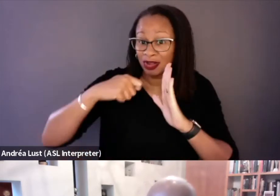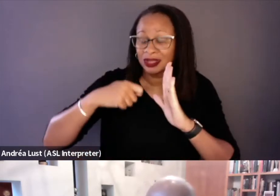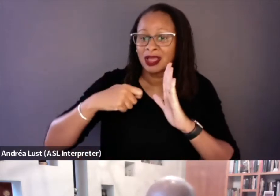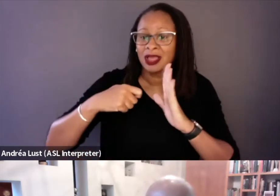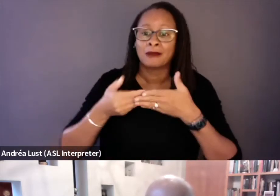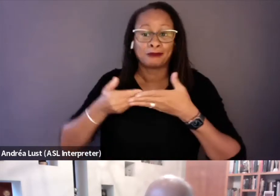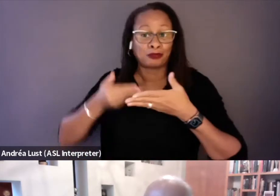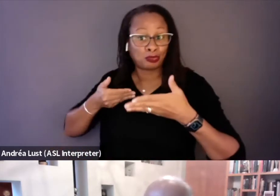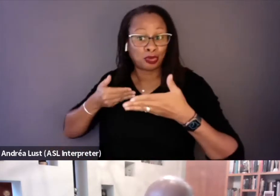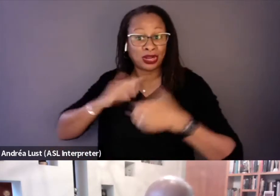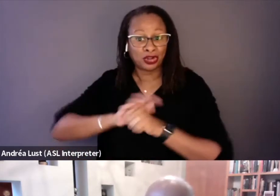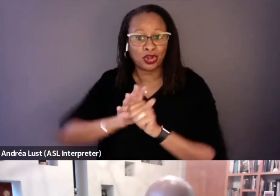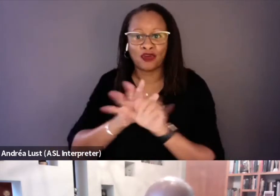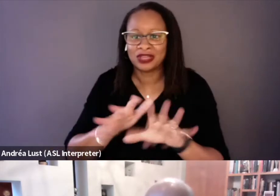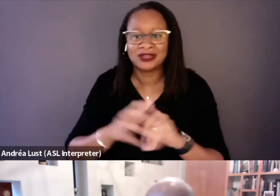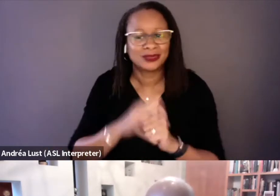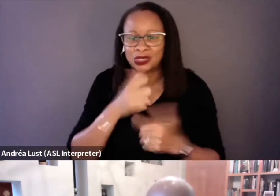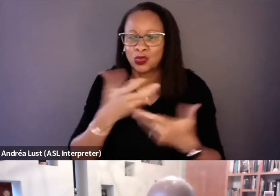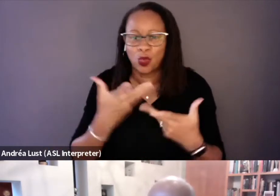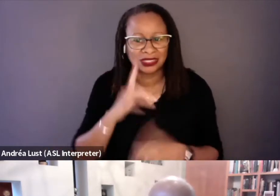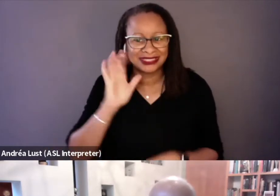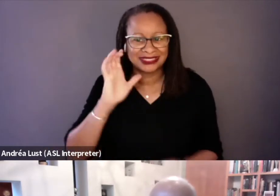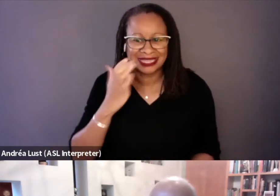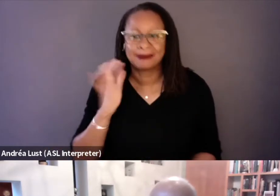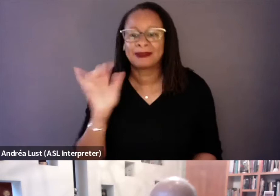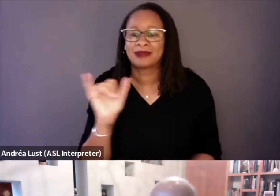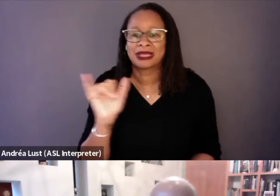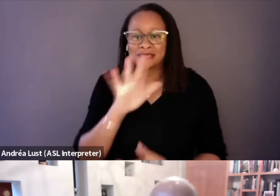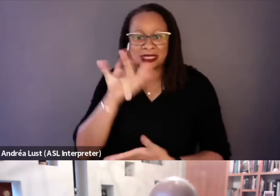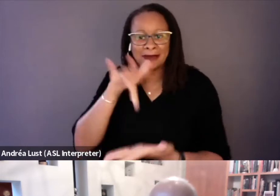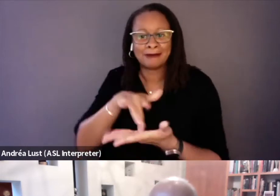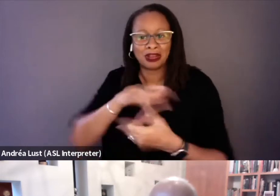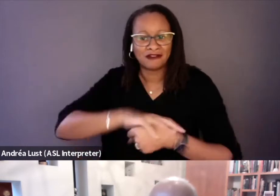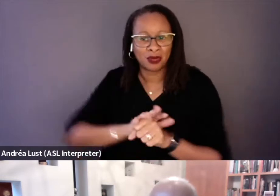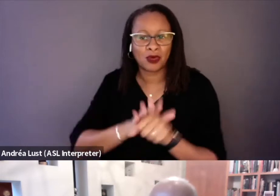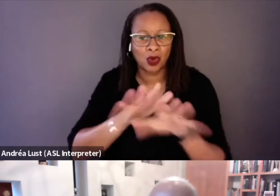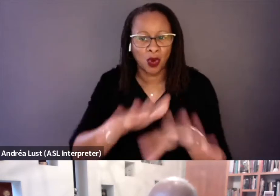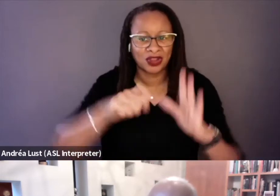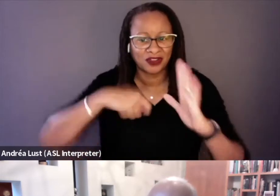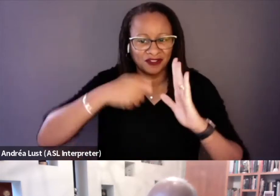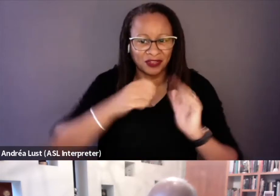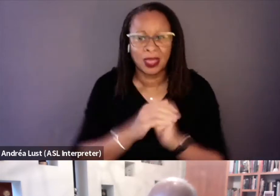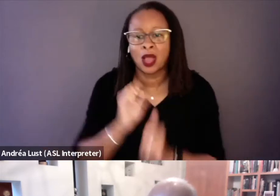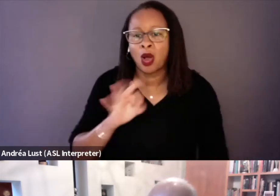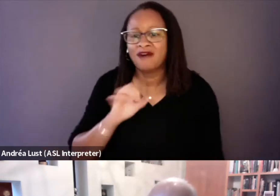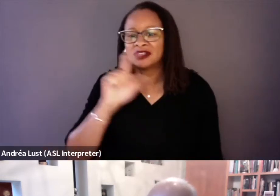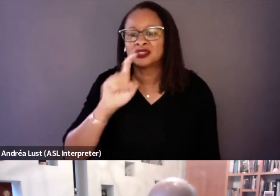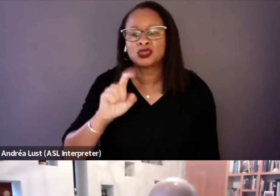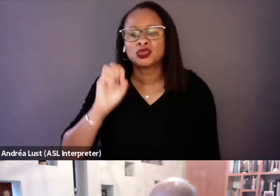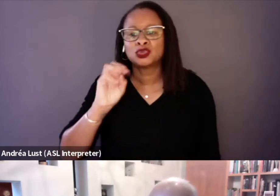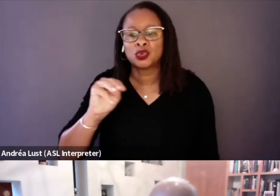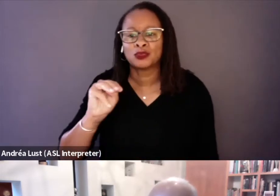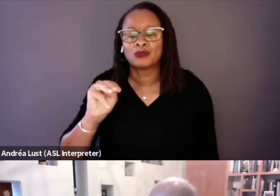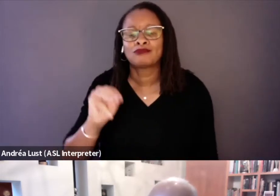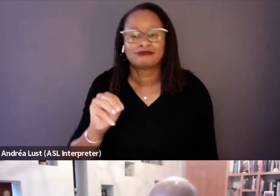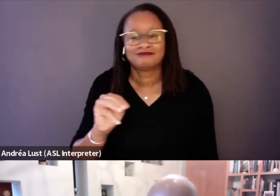We didn't want it to be filmed off the Zoom camera or something like that.